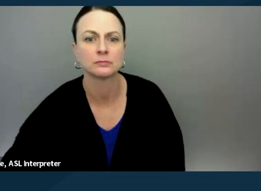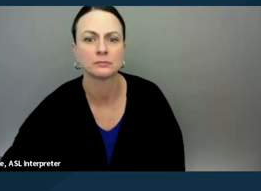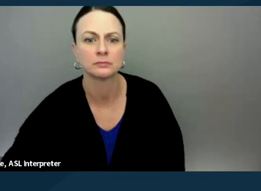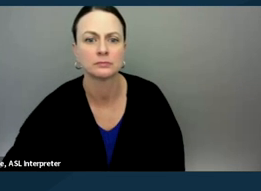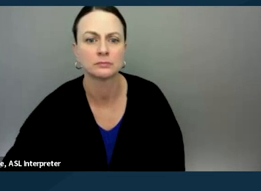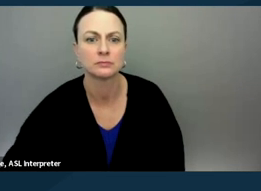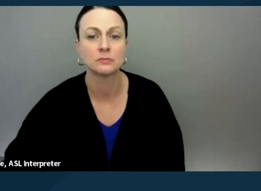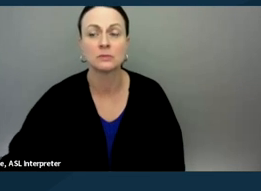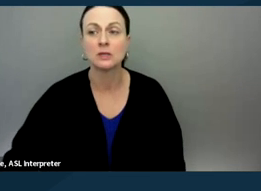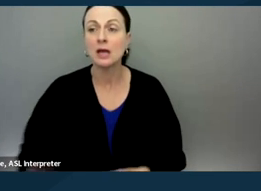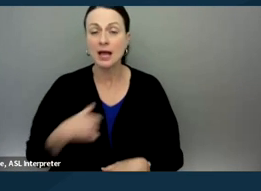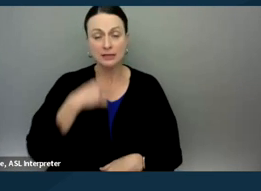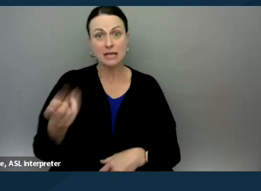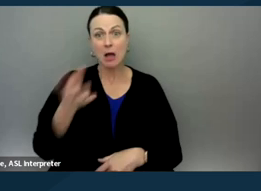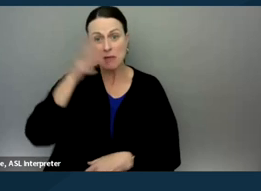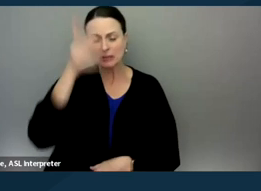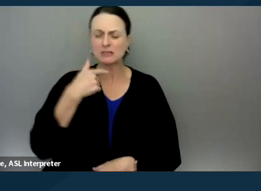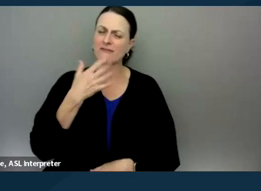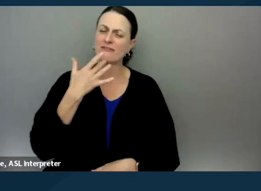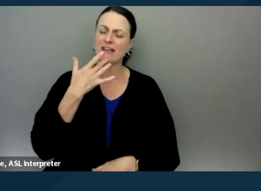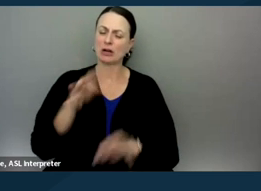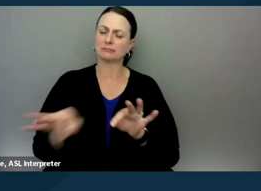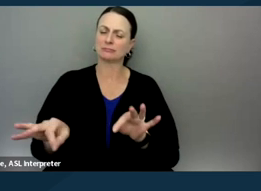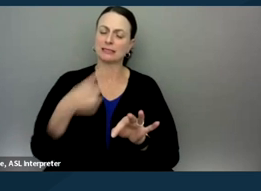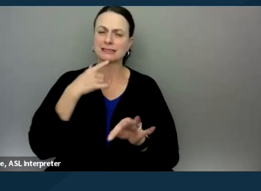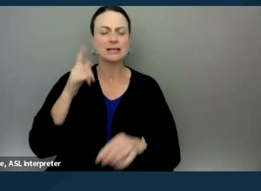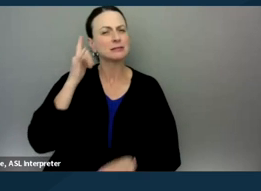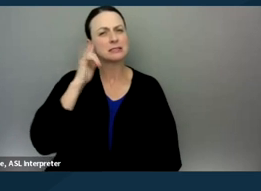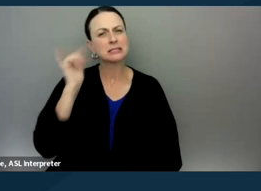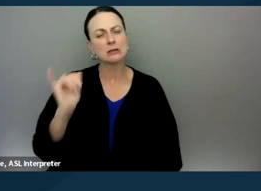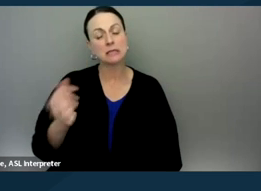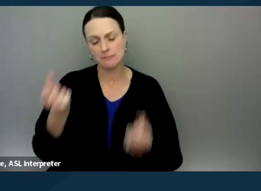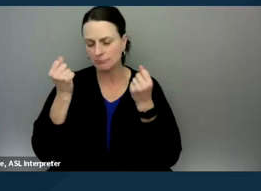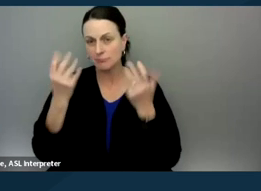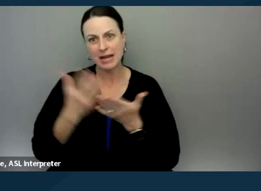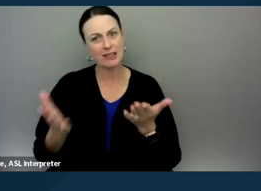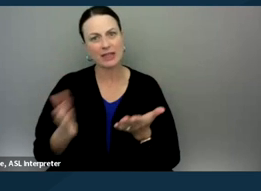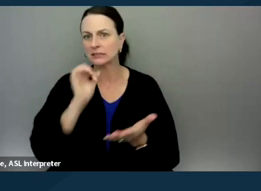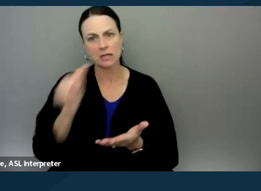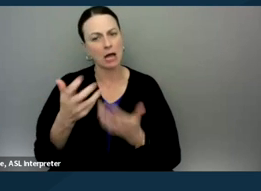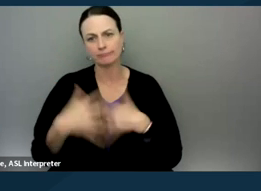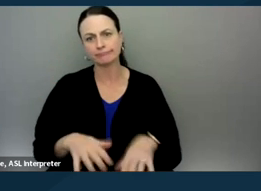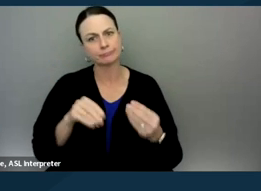favorite sayings is, you know, sounds like there are about a dozen things that aren't going right and I've been there.